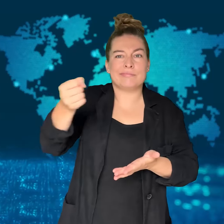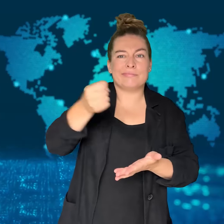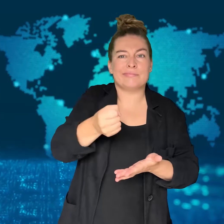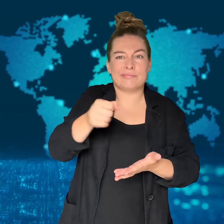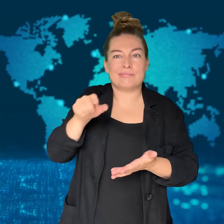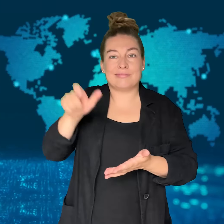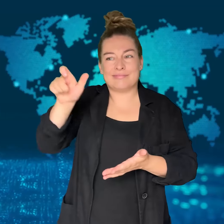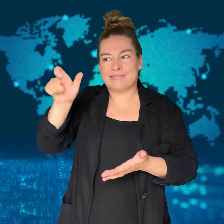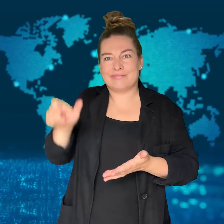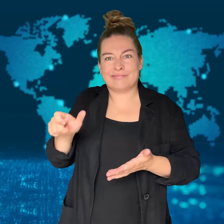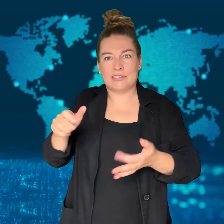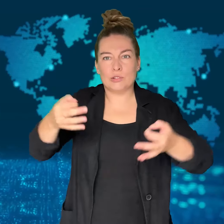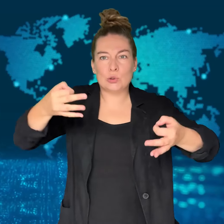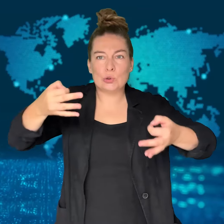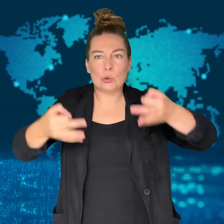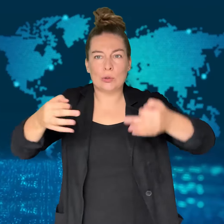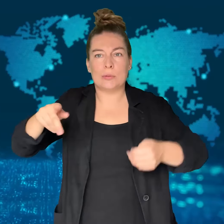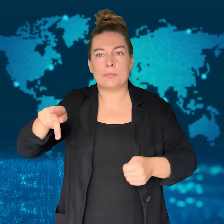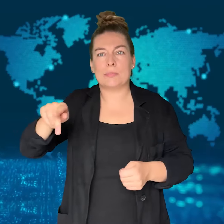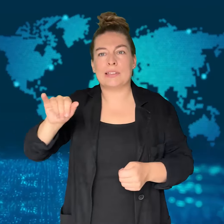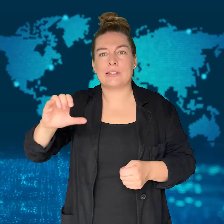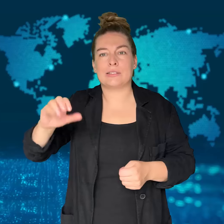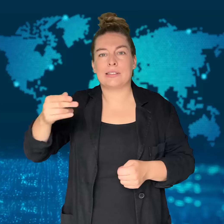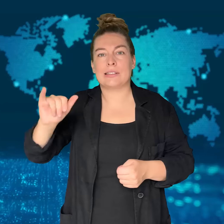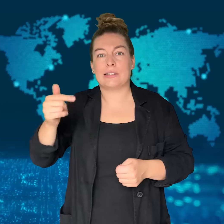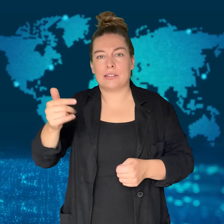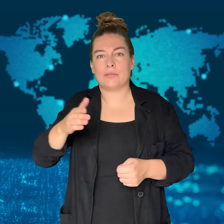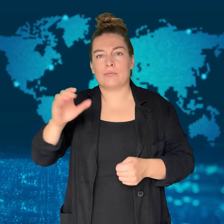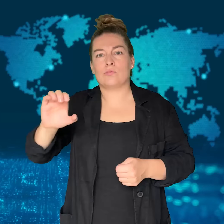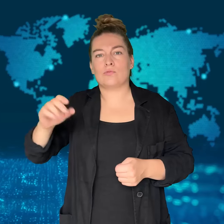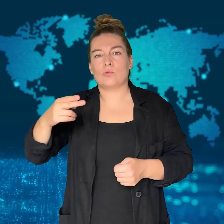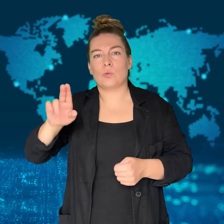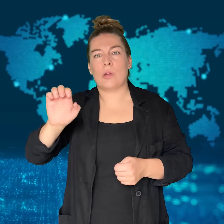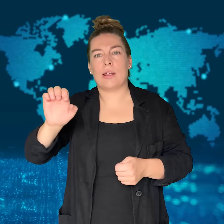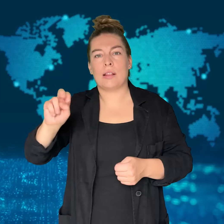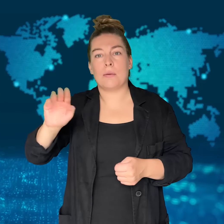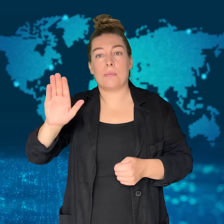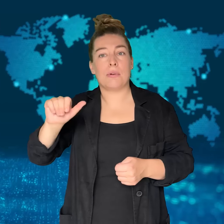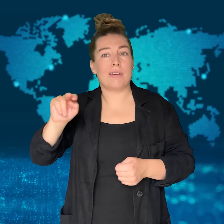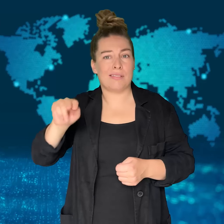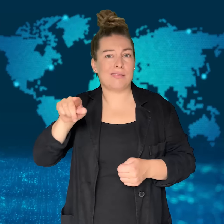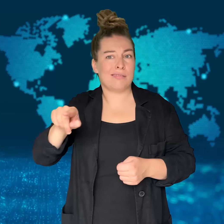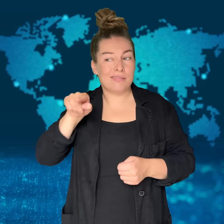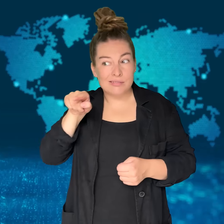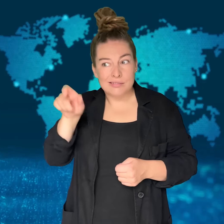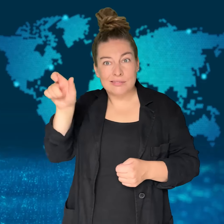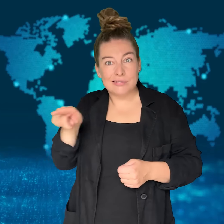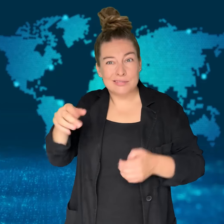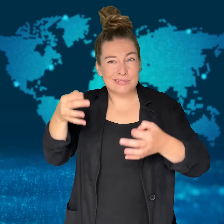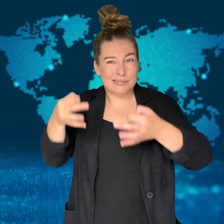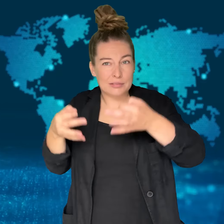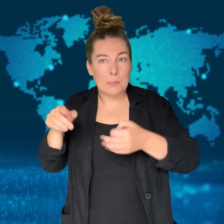when he appointed former lawyer Pichit Chuenban as one of his cabinet ministers.